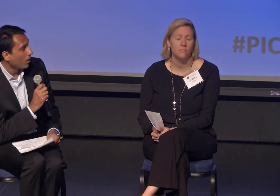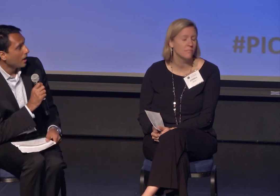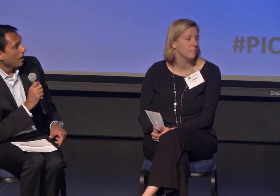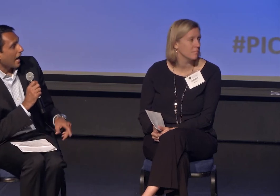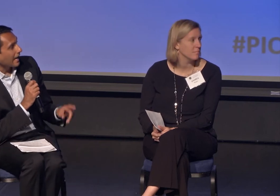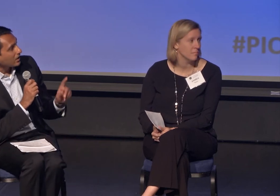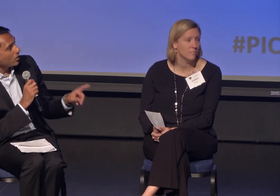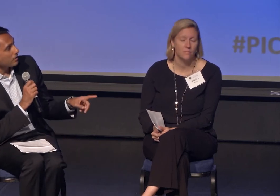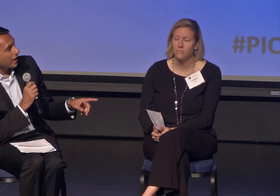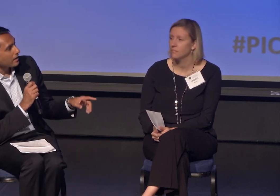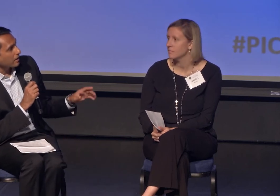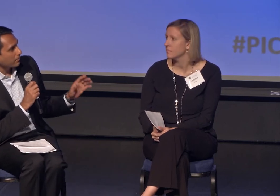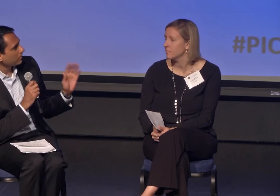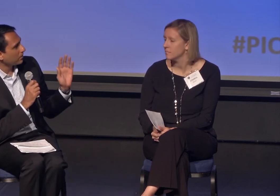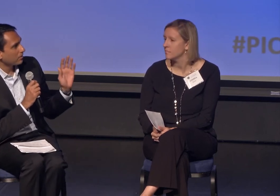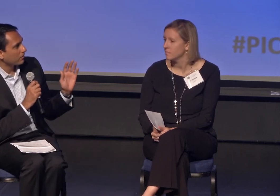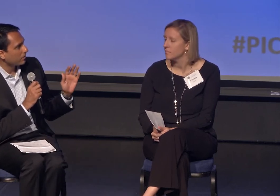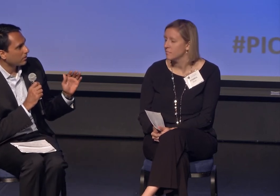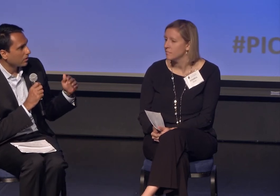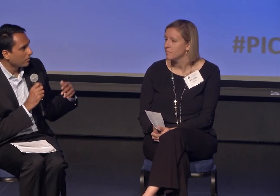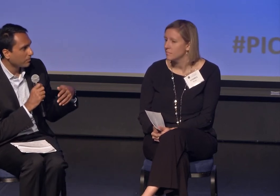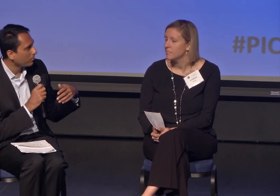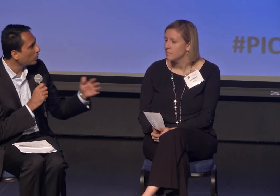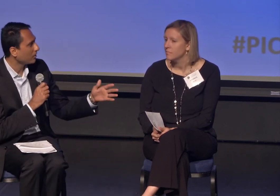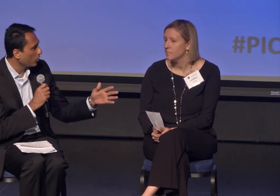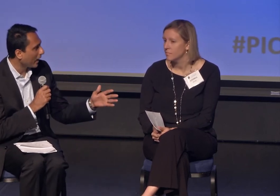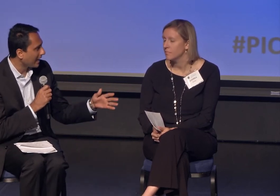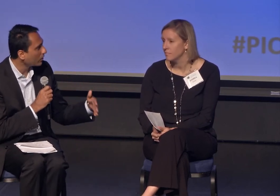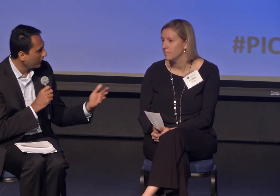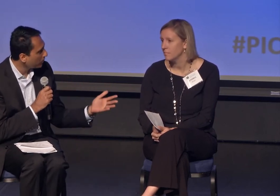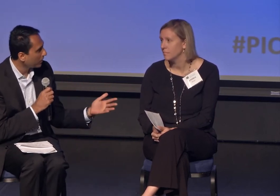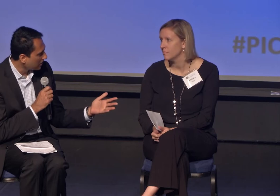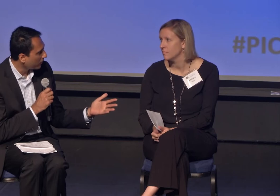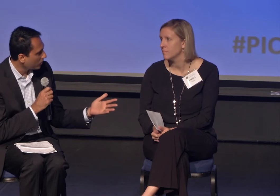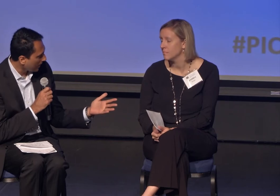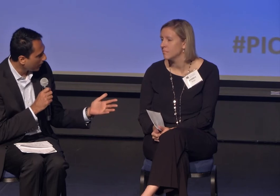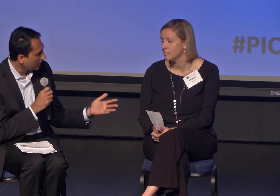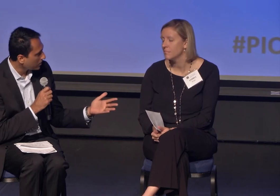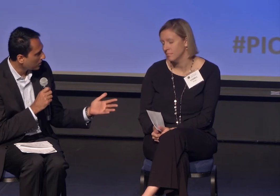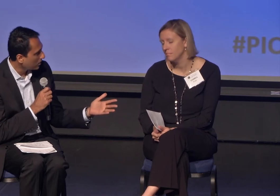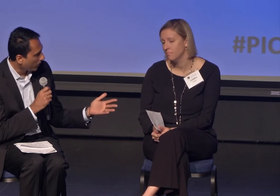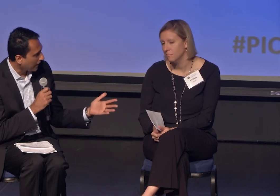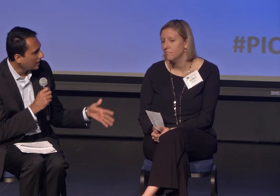I know that most of you live in pretty diverse areas, right?